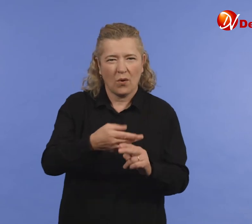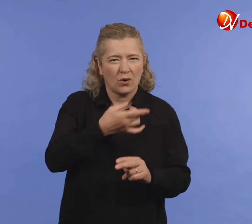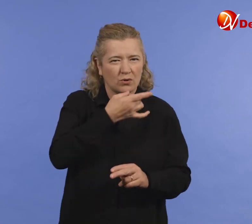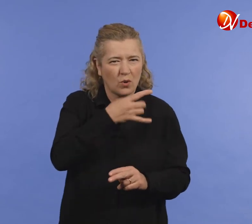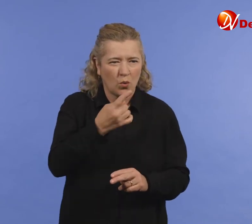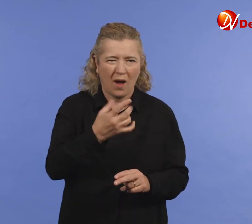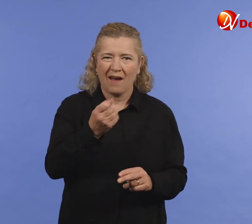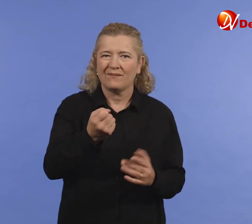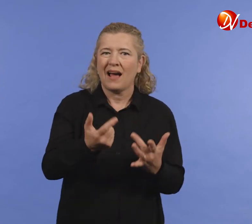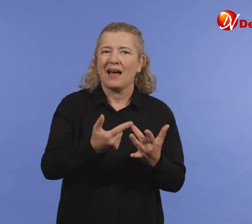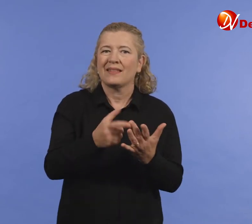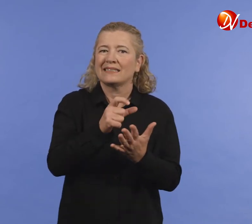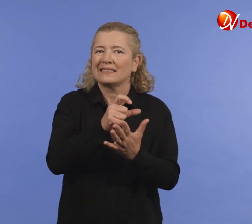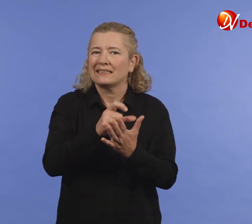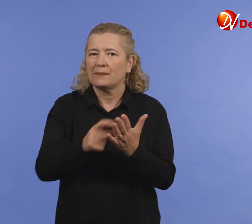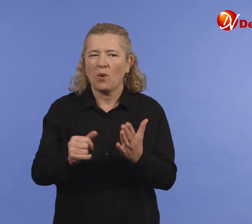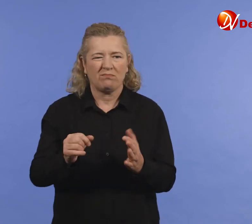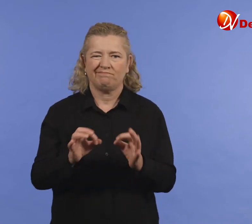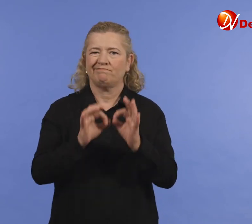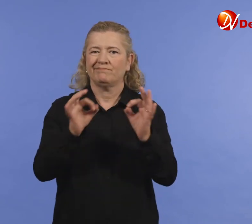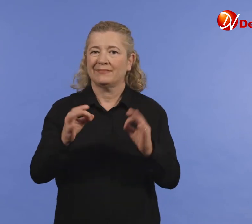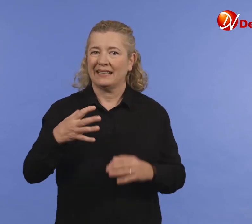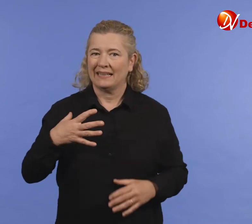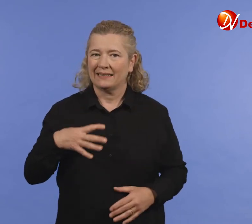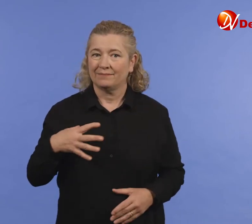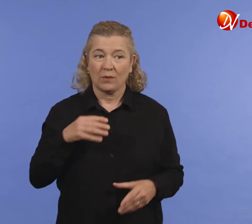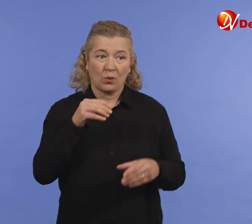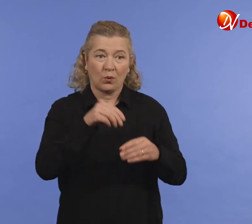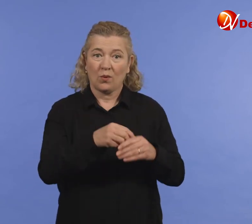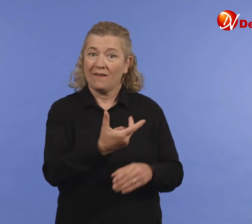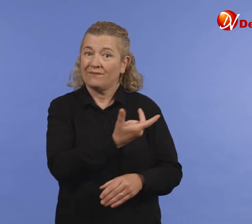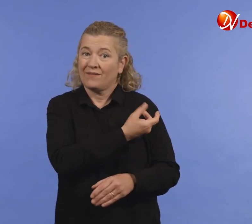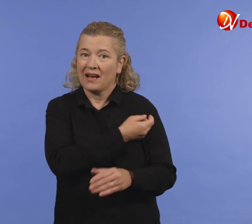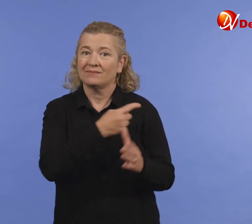for a child with other disabilities or special requirements,